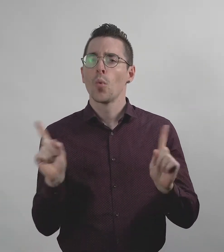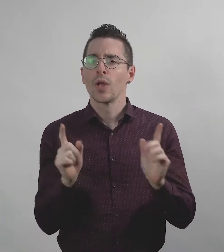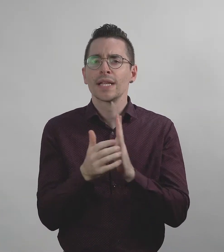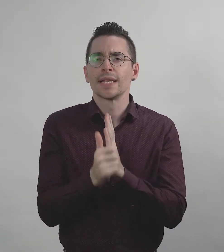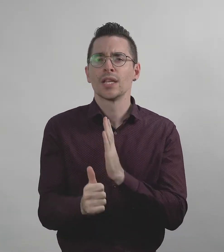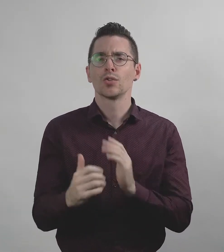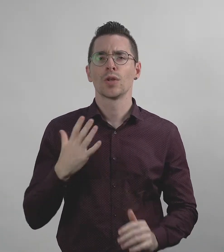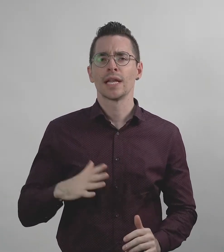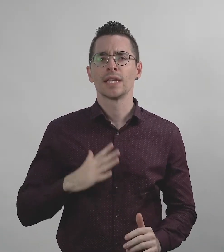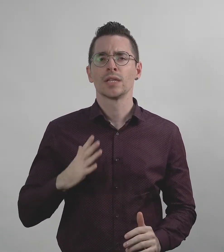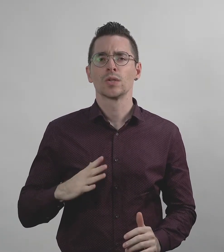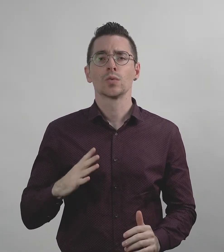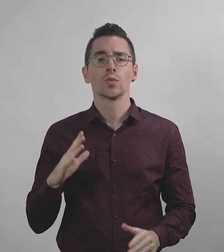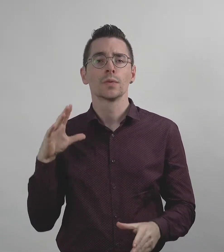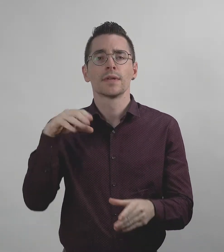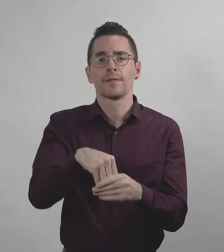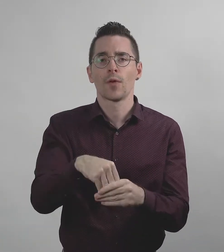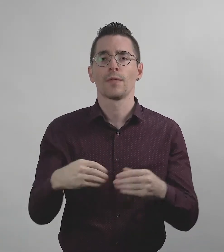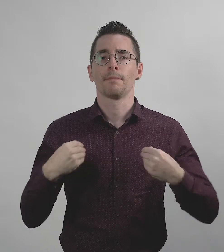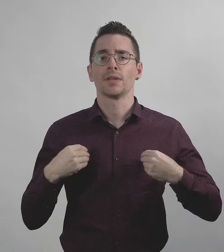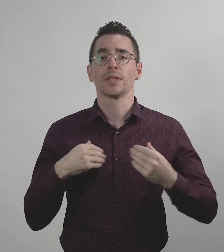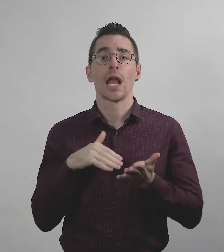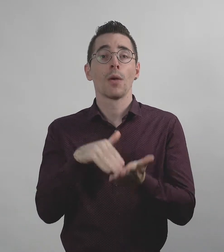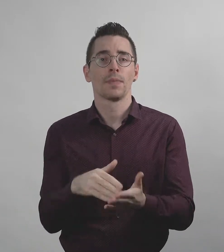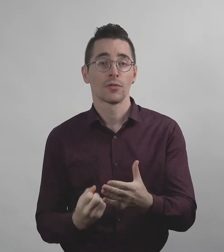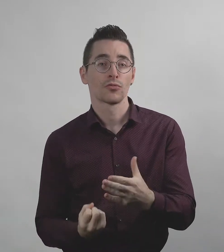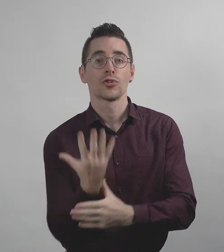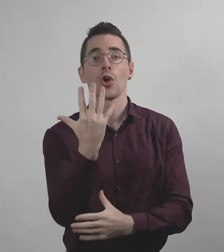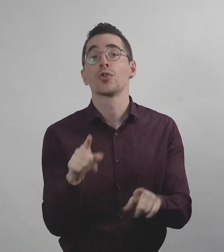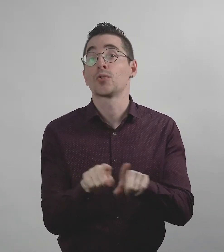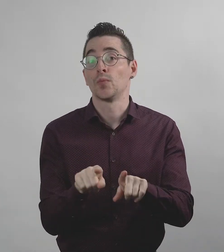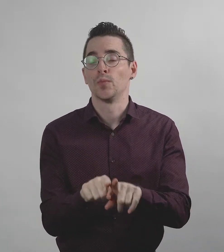We know what skills your new staff need to help your business grow.